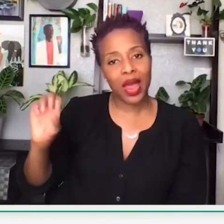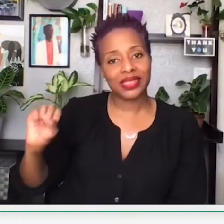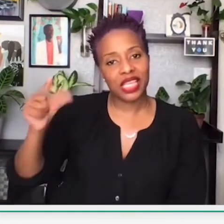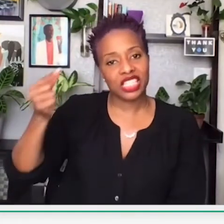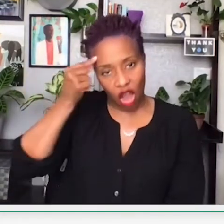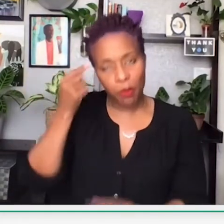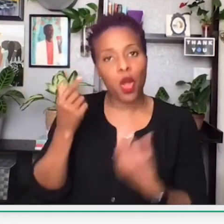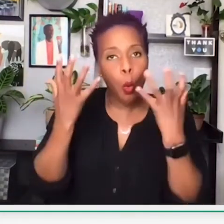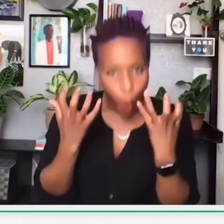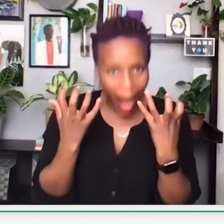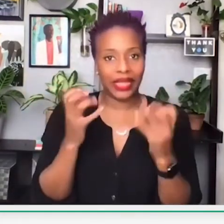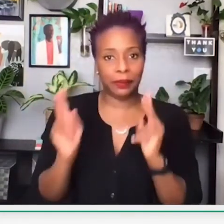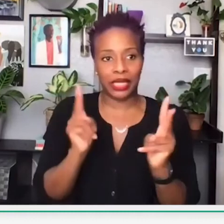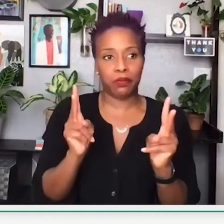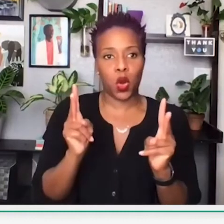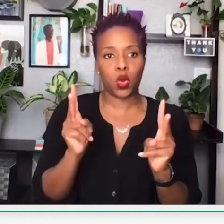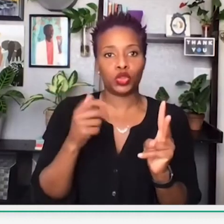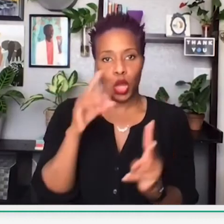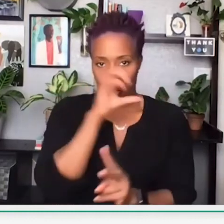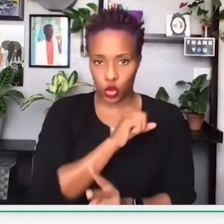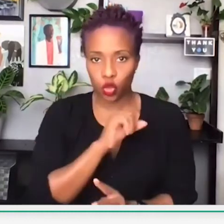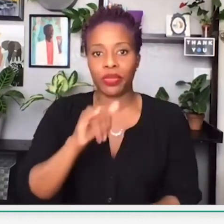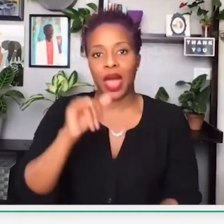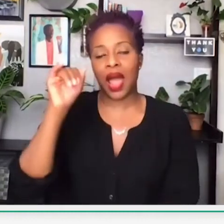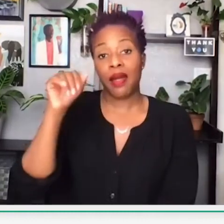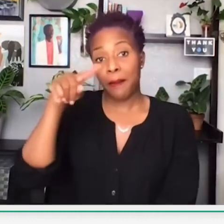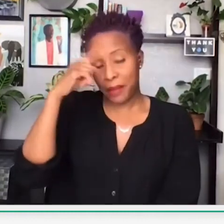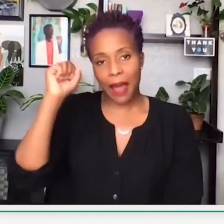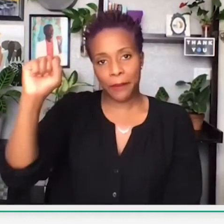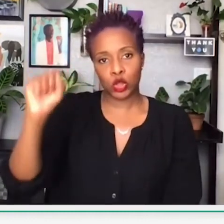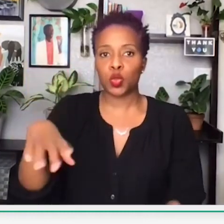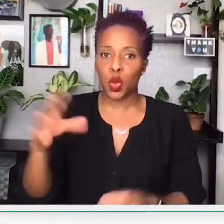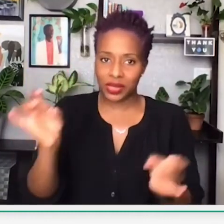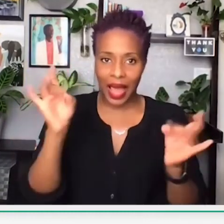Panthers, they have a negative reputation. The US government wanted people to assume